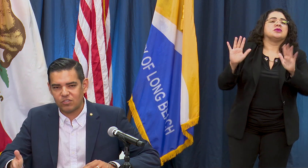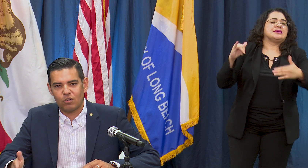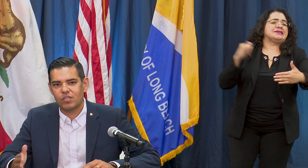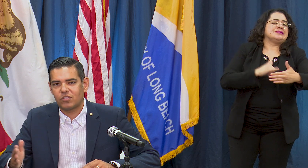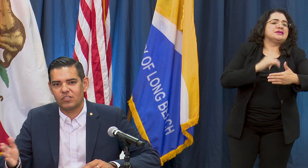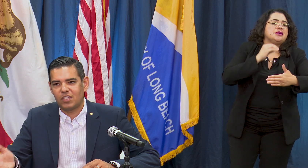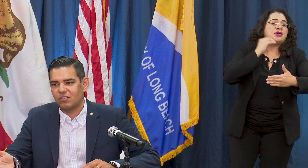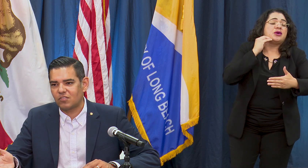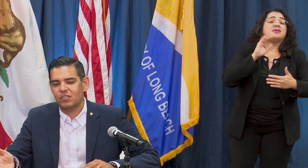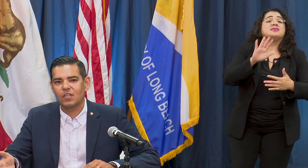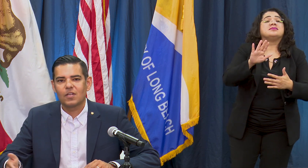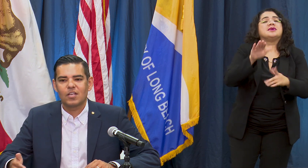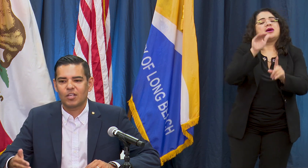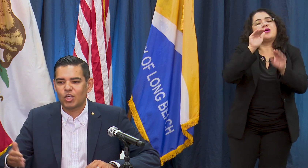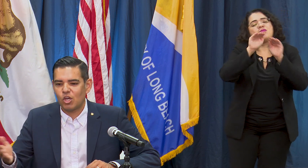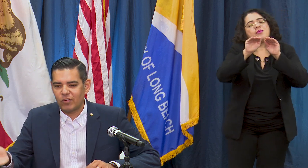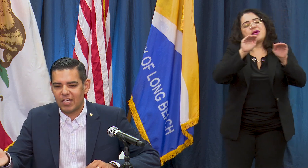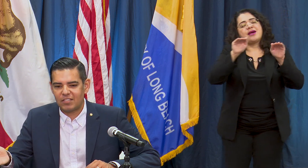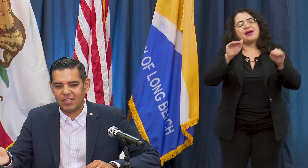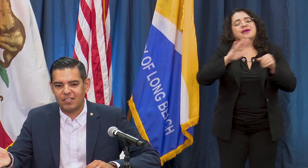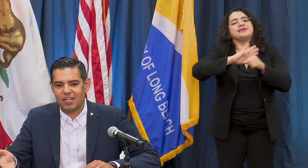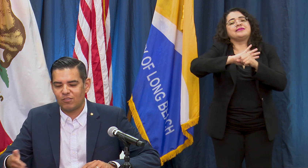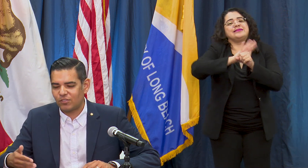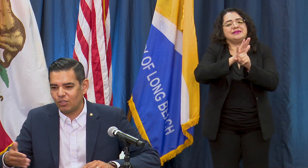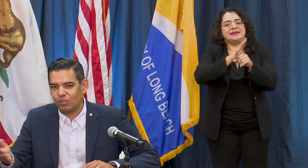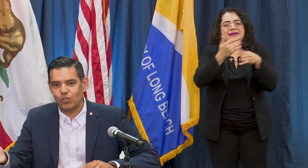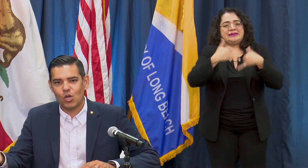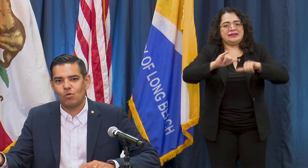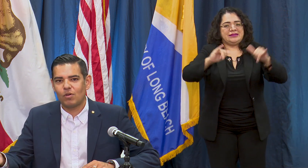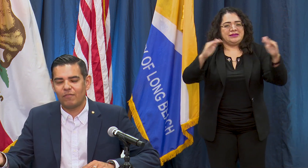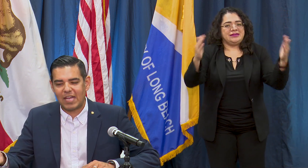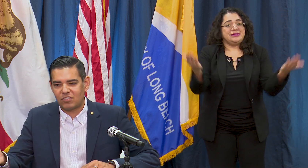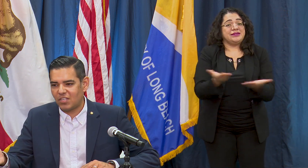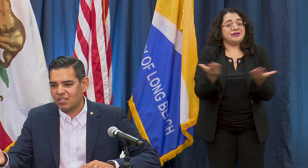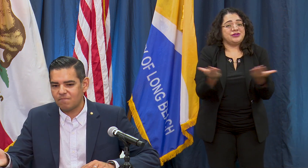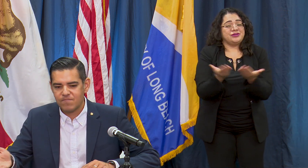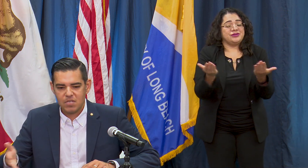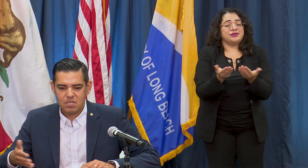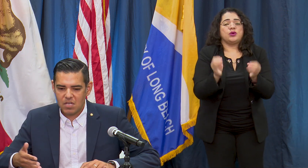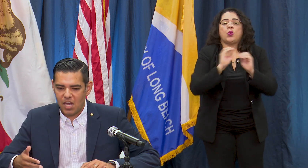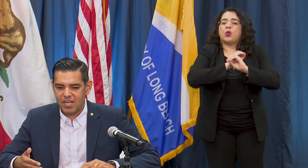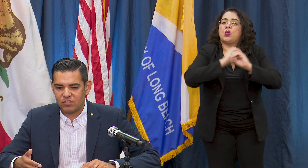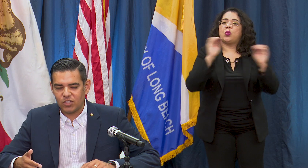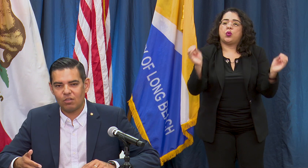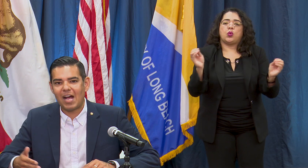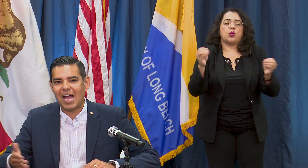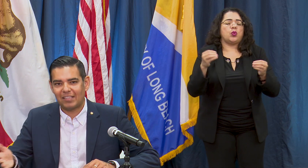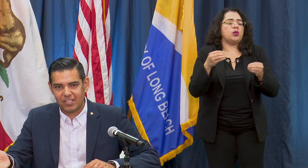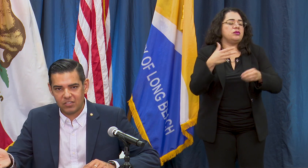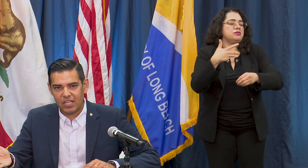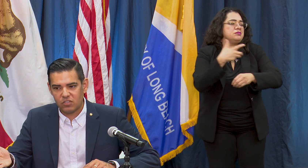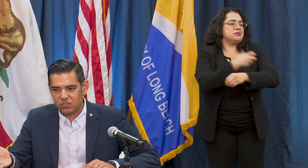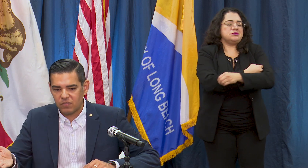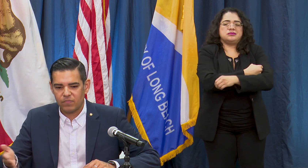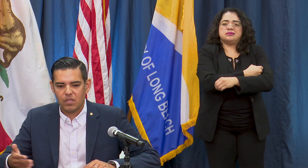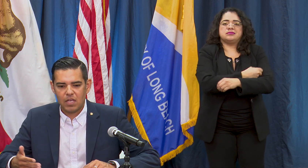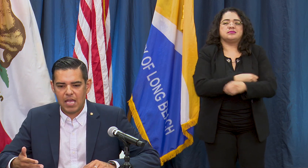serious disease, COVID-19, there's still no vaccine. It's still highly contagious and